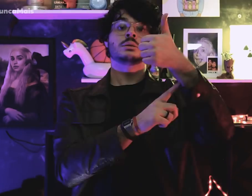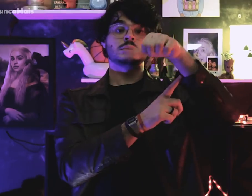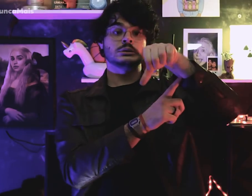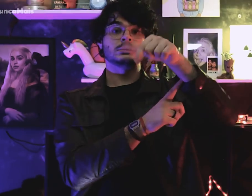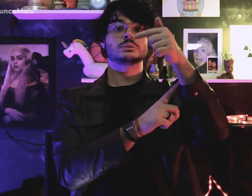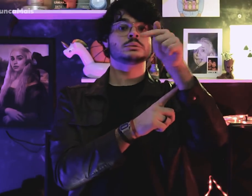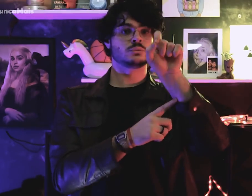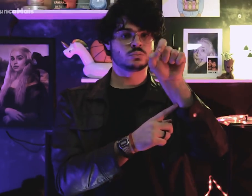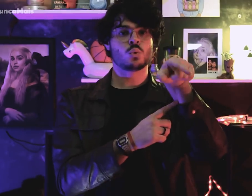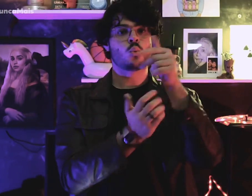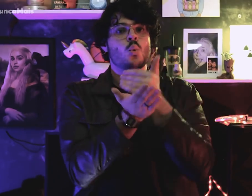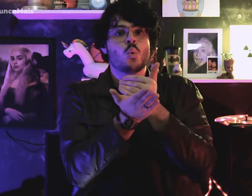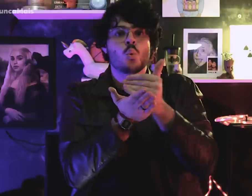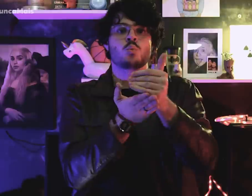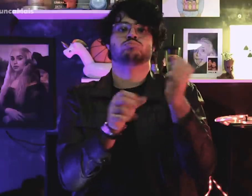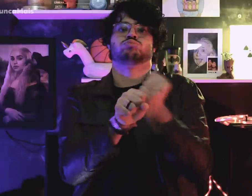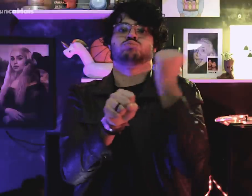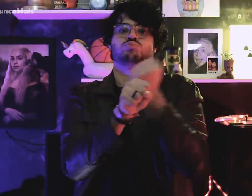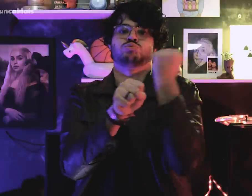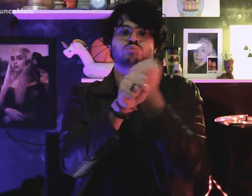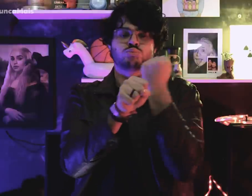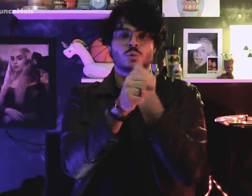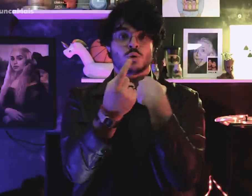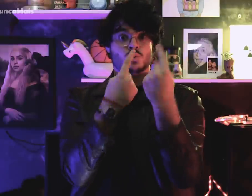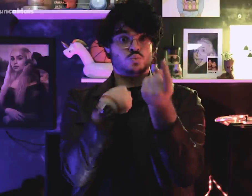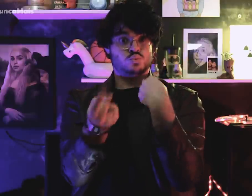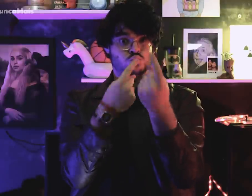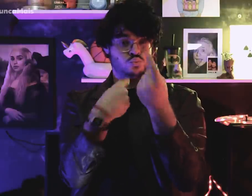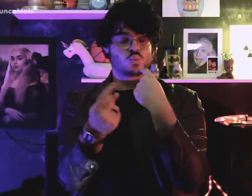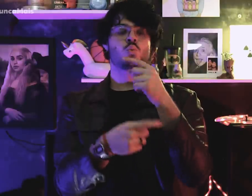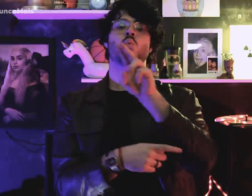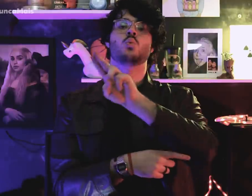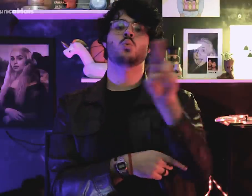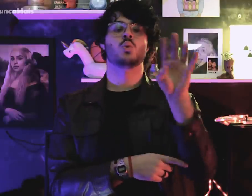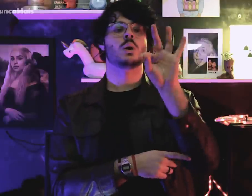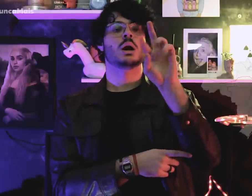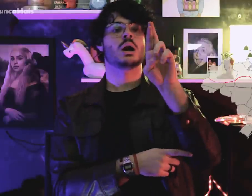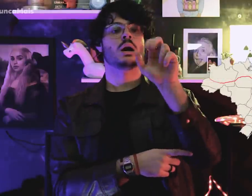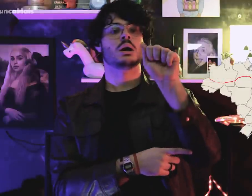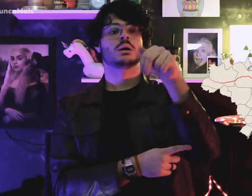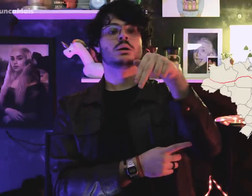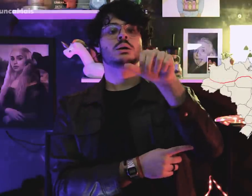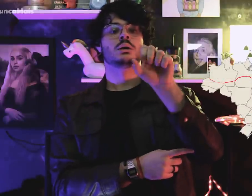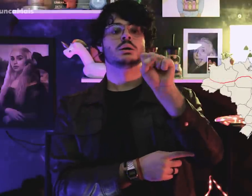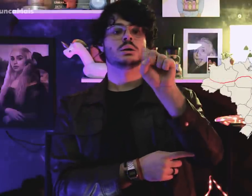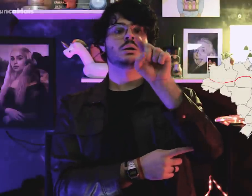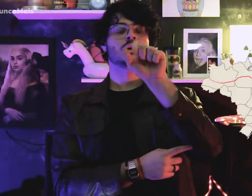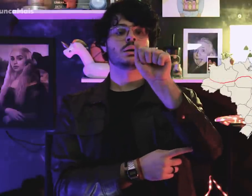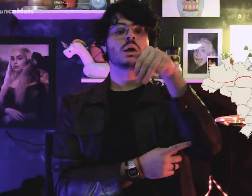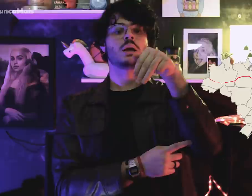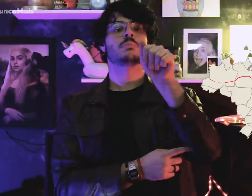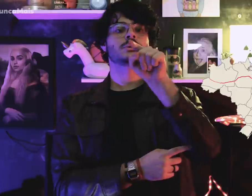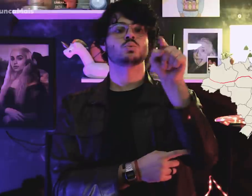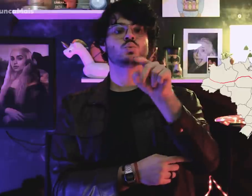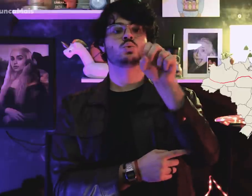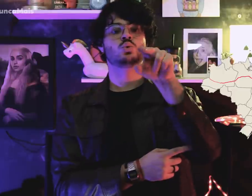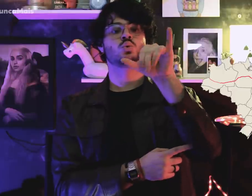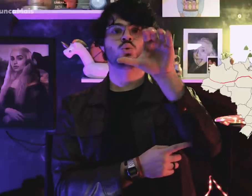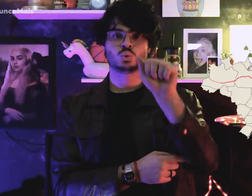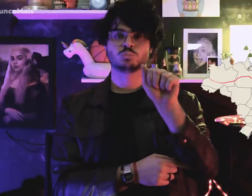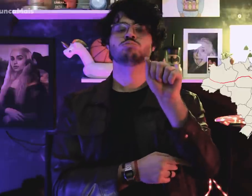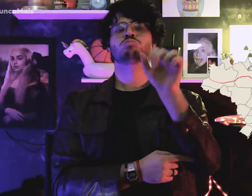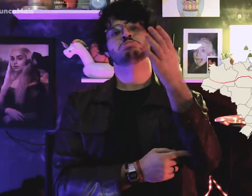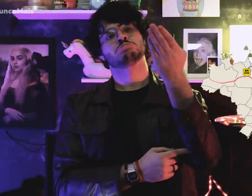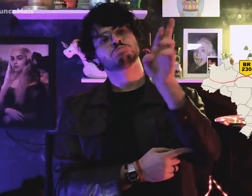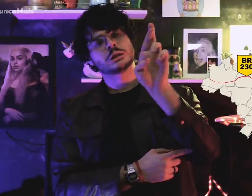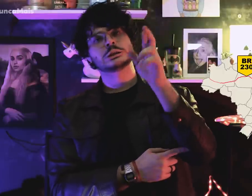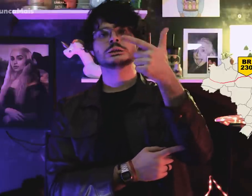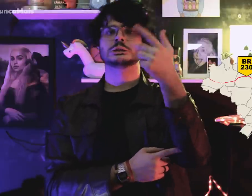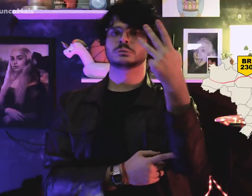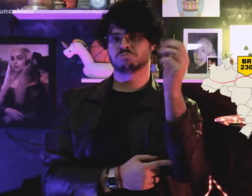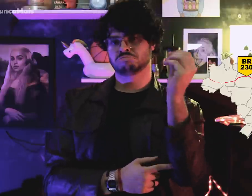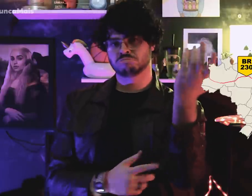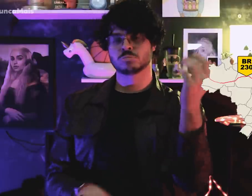In 1970, the construction of the Trans-Amazon highway BR-230,